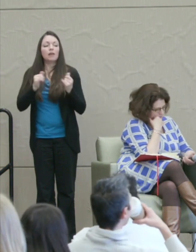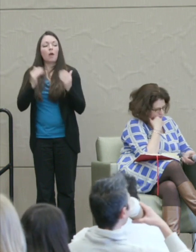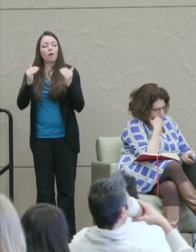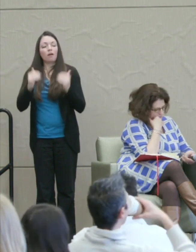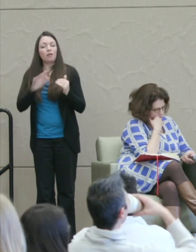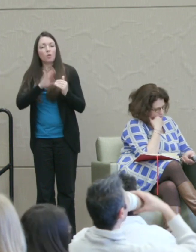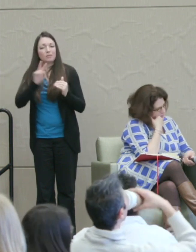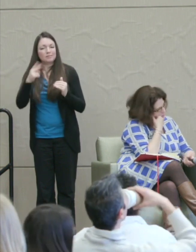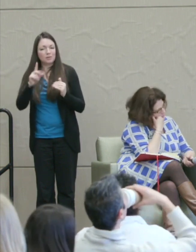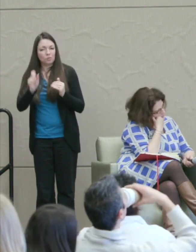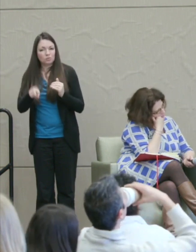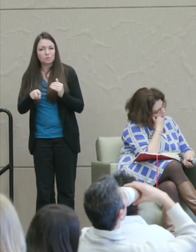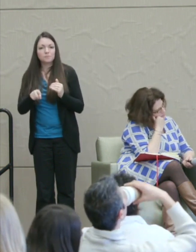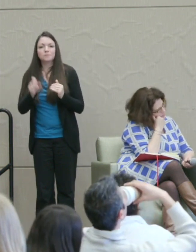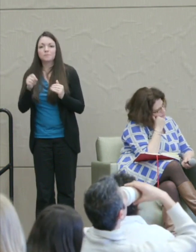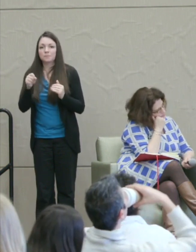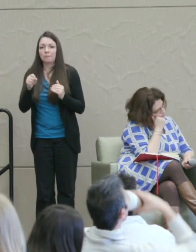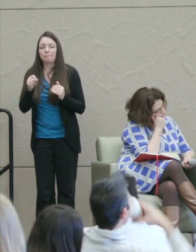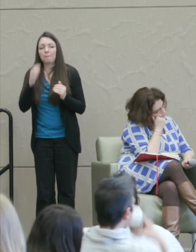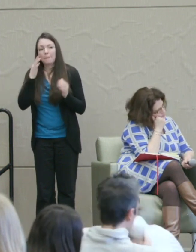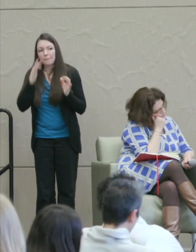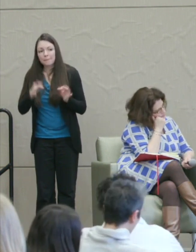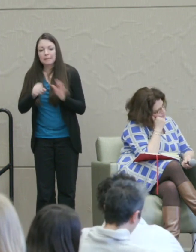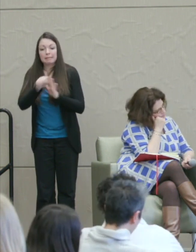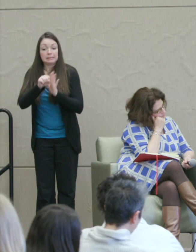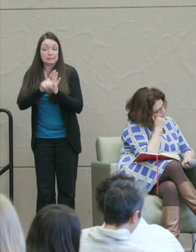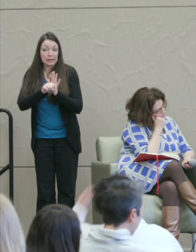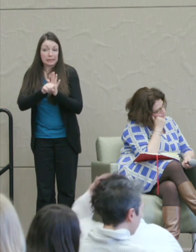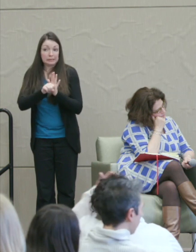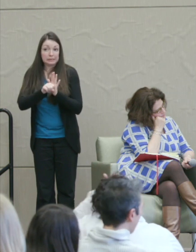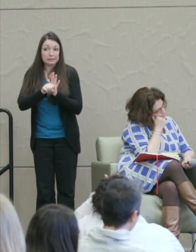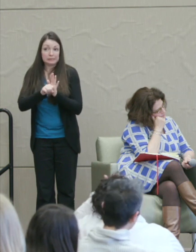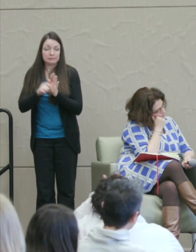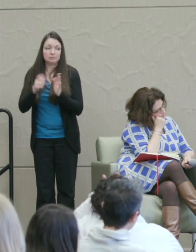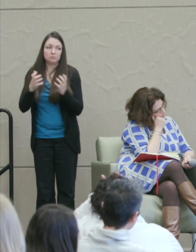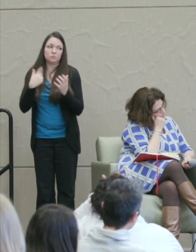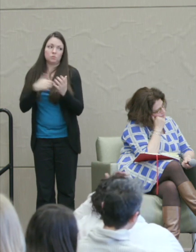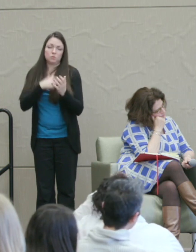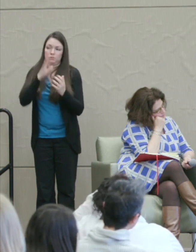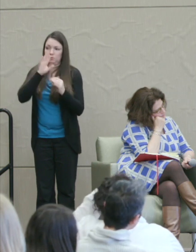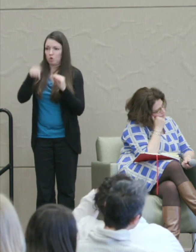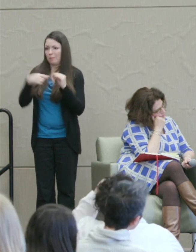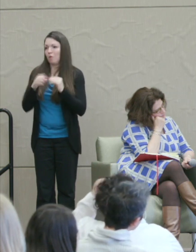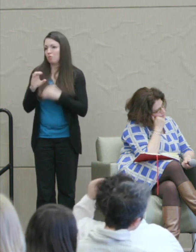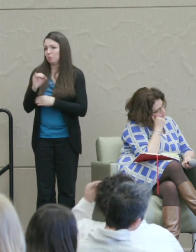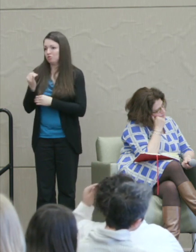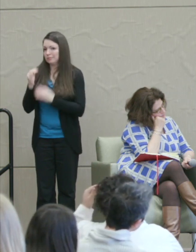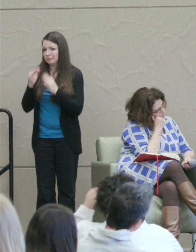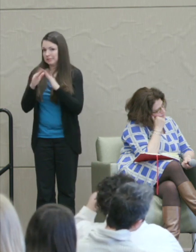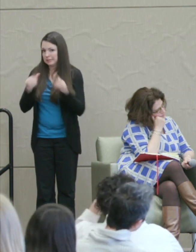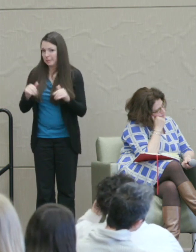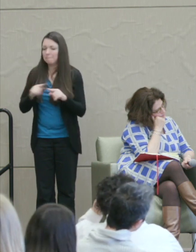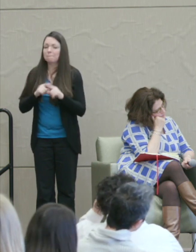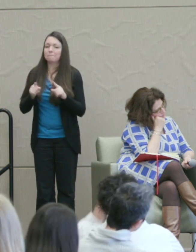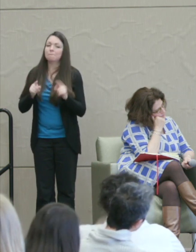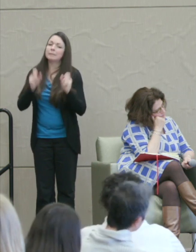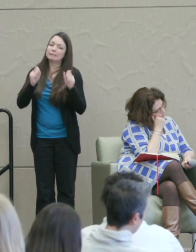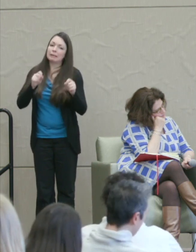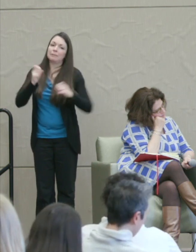Martha Nussbaum: Yeah, absolutely the state, and I want to talk just about the criminal justice system, can be an emotional actor.